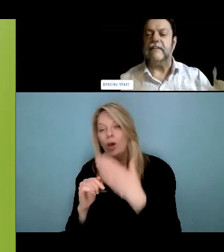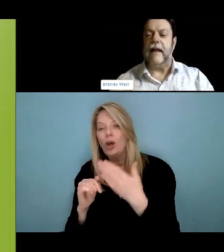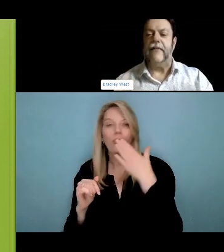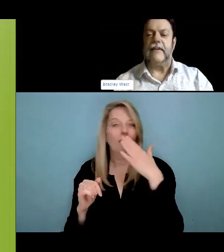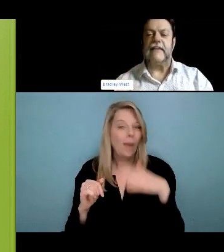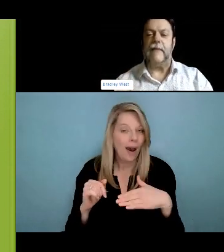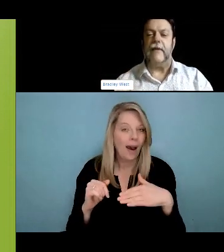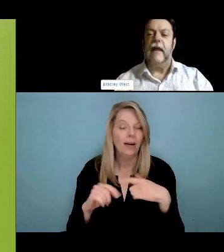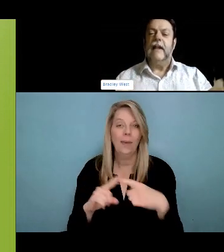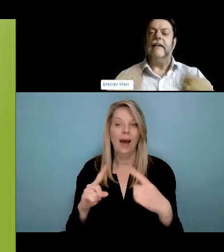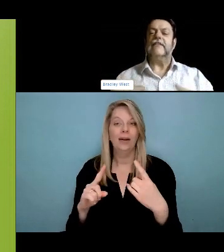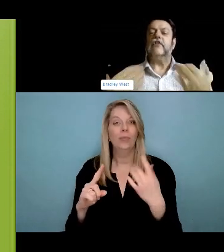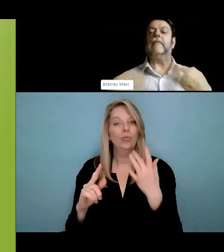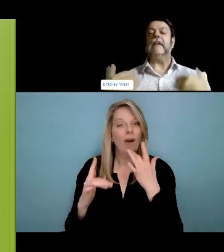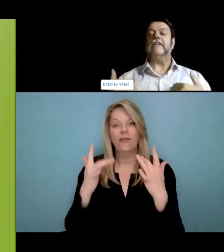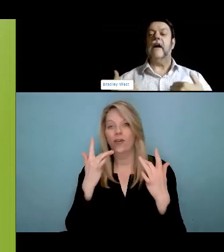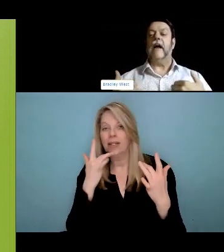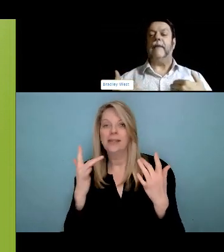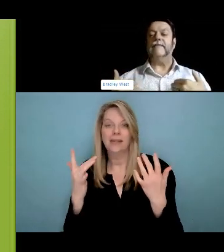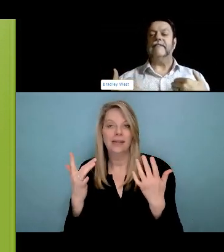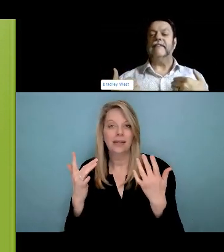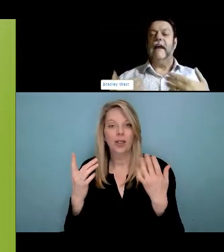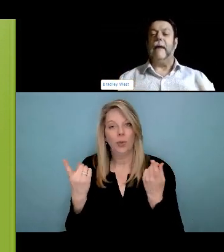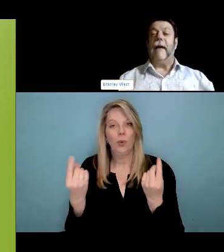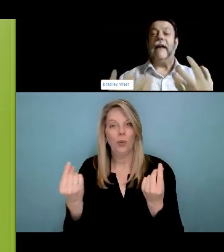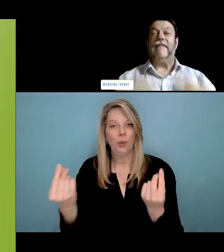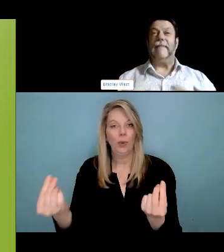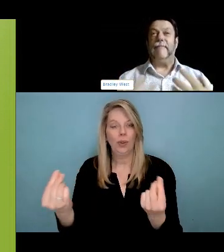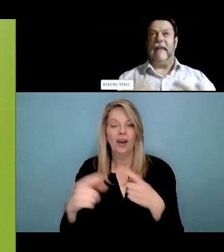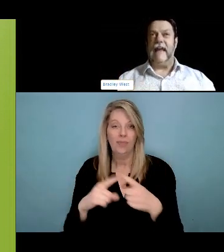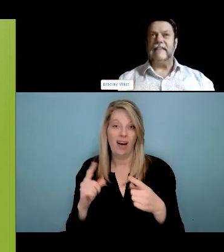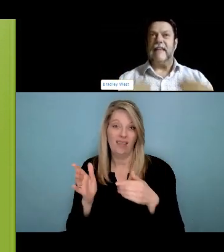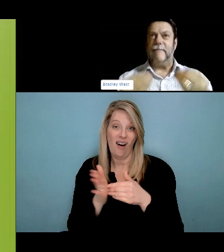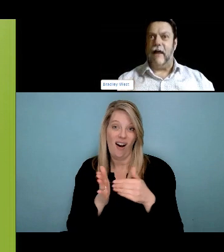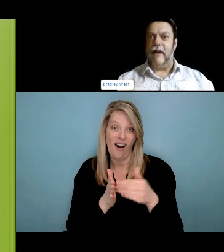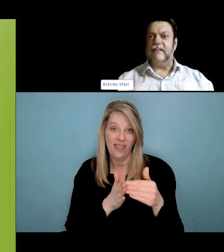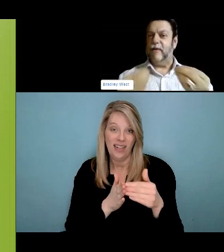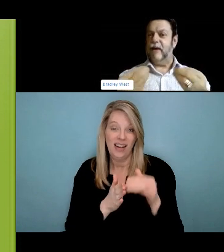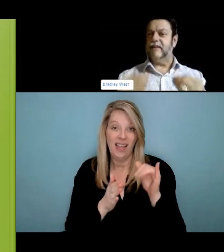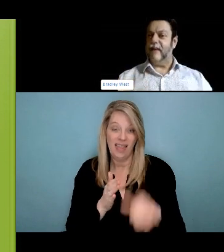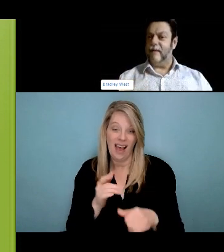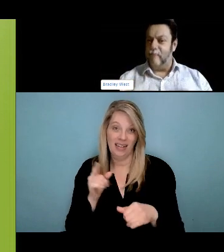any way shape or form is a is a course of service and we need to and what the evidence